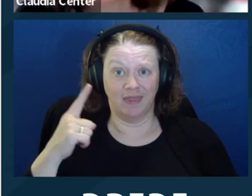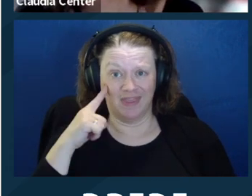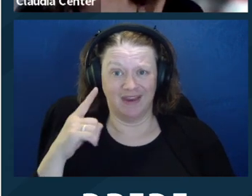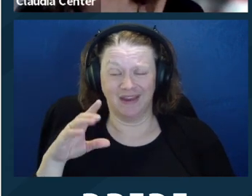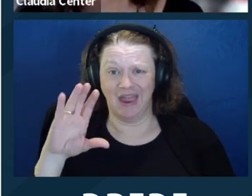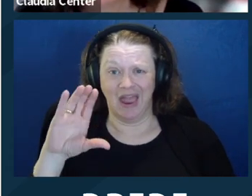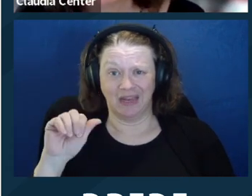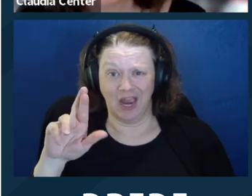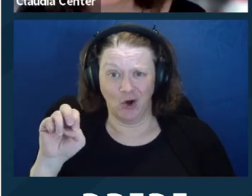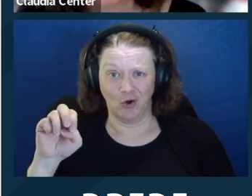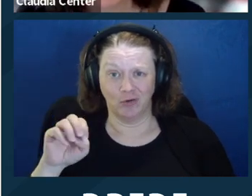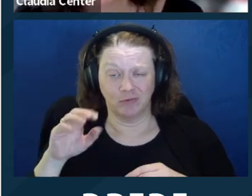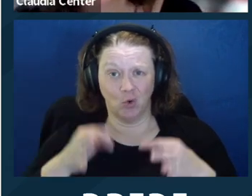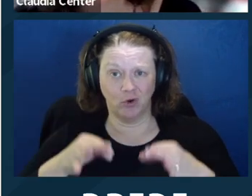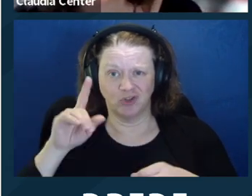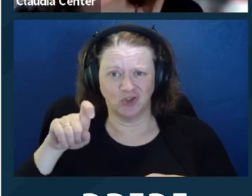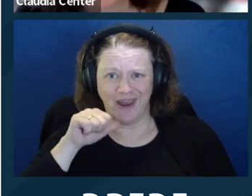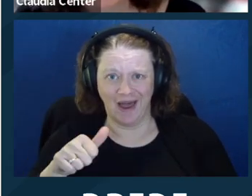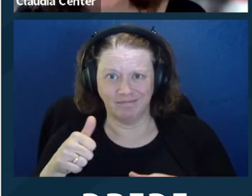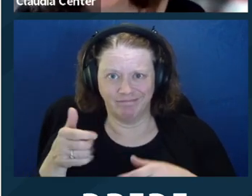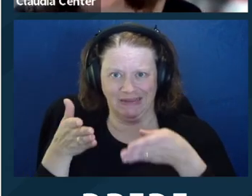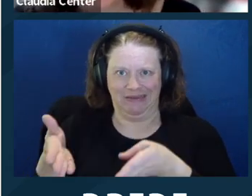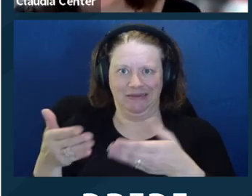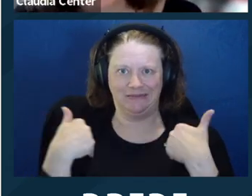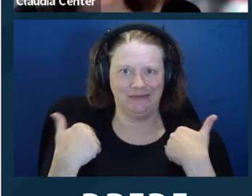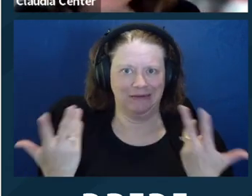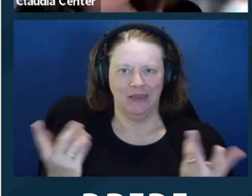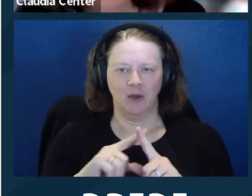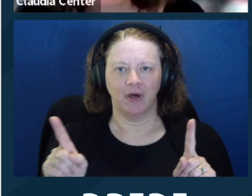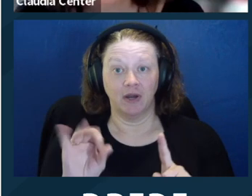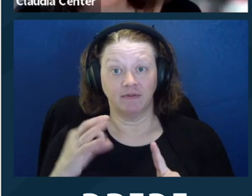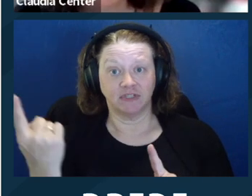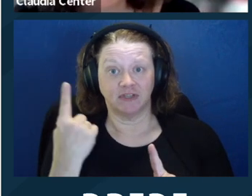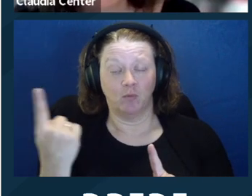supported decisionmaking within care courts. So, you know, we don't think care courts should